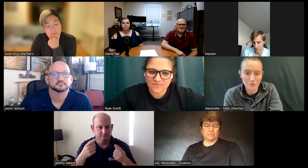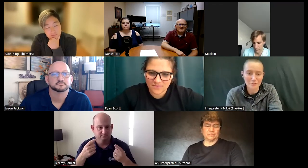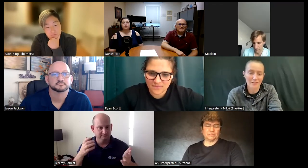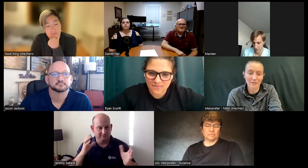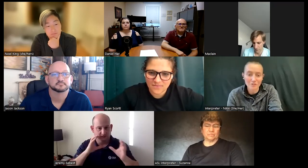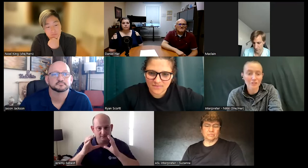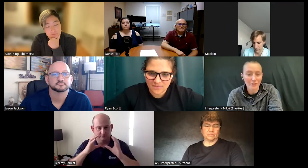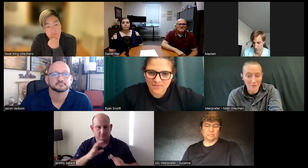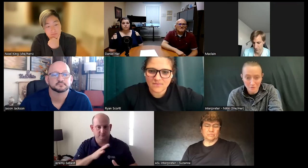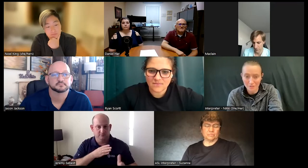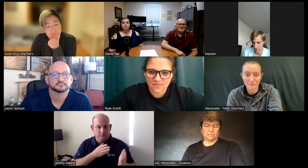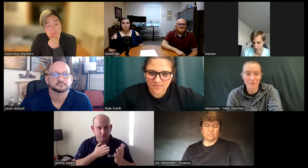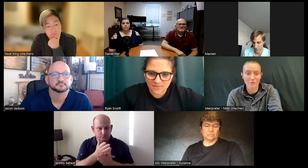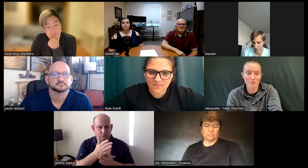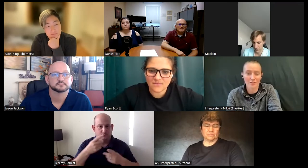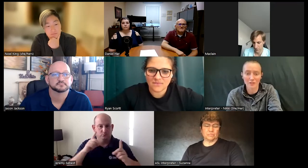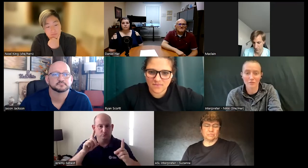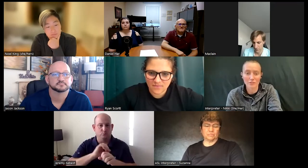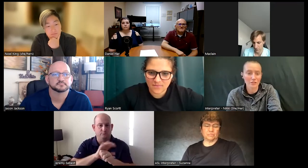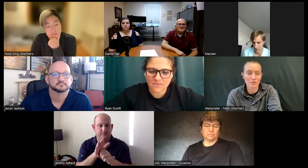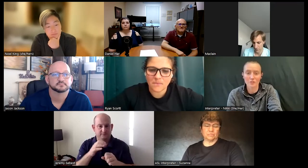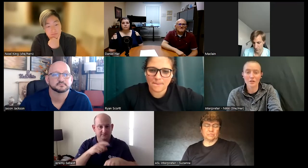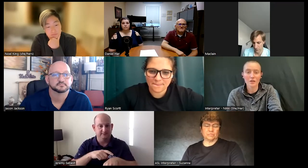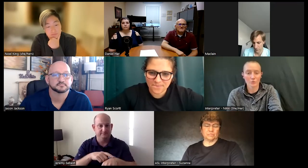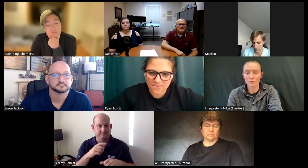with technology during Microsoft you know starting the conversation through